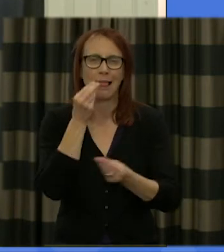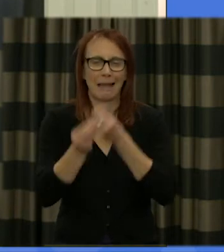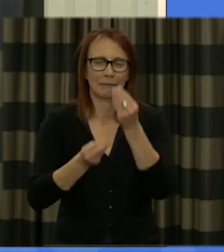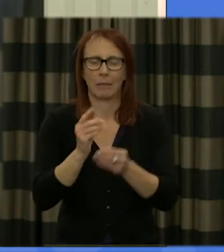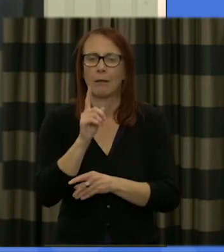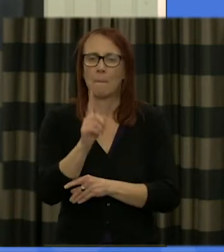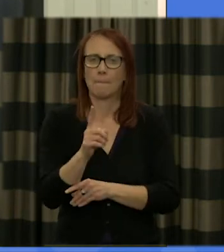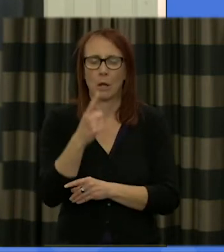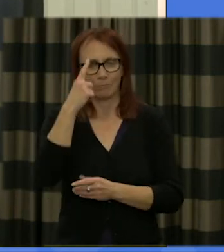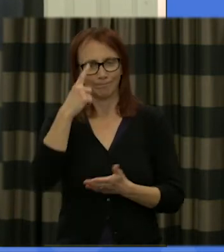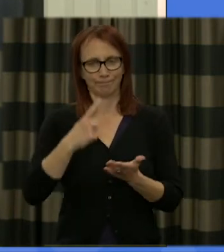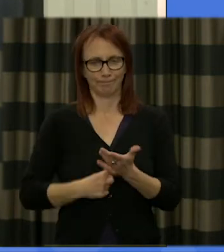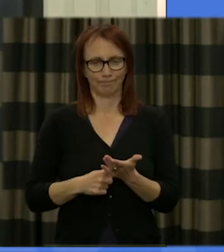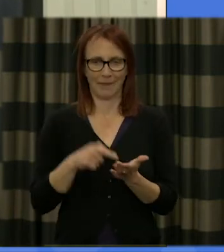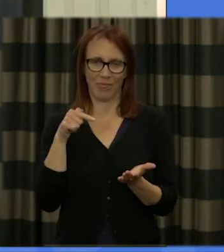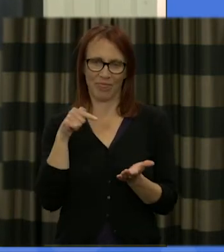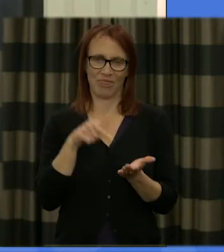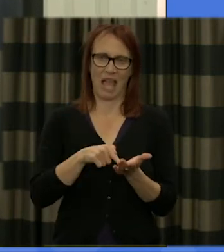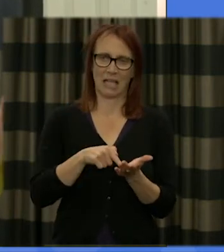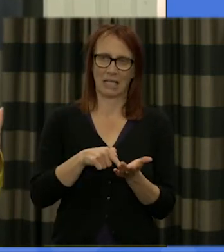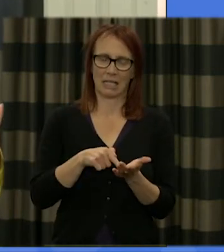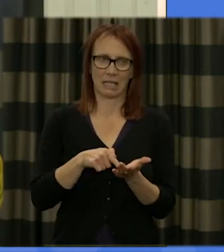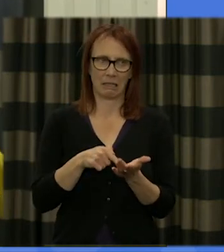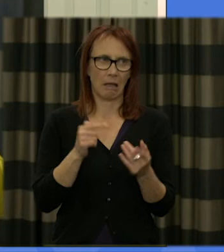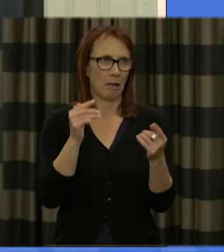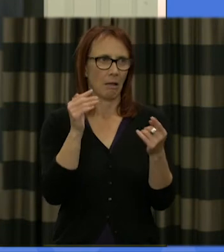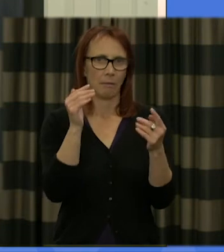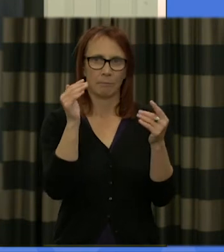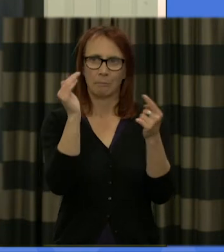this statement hit and very many of the buttons that were find within the